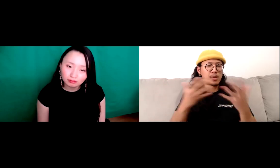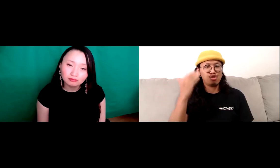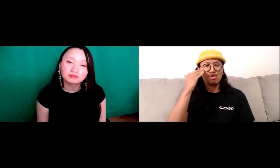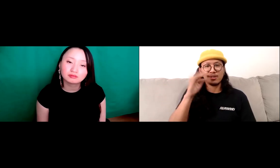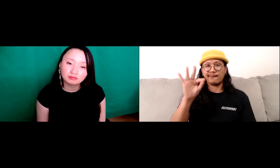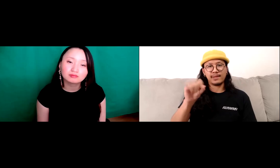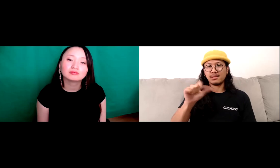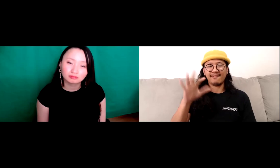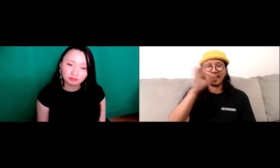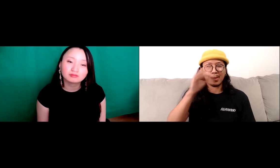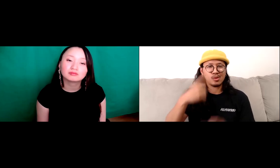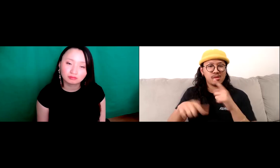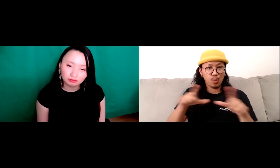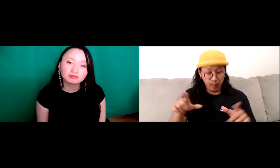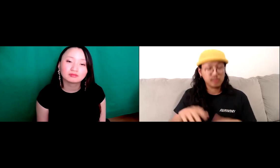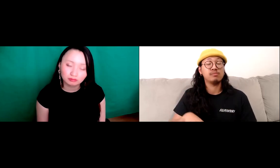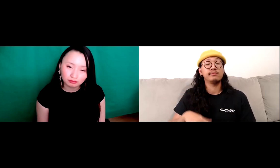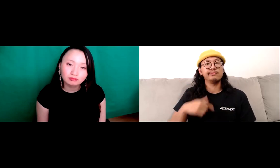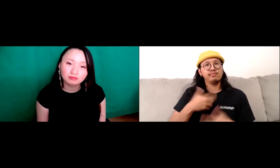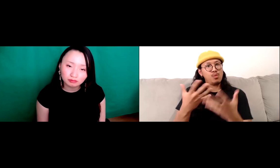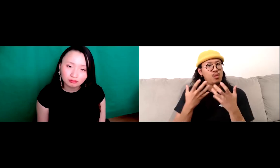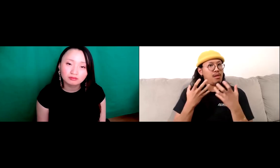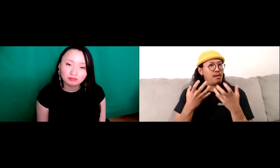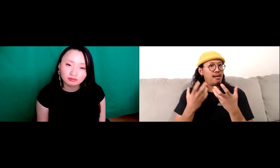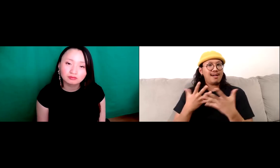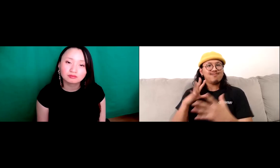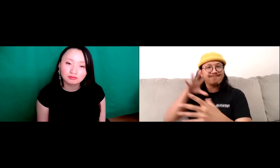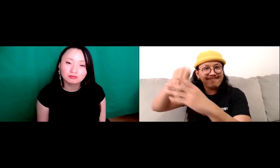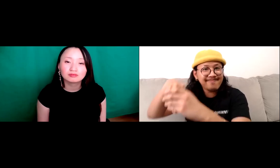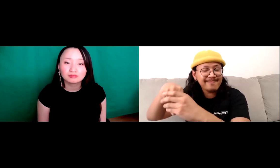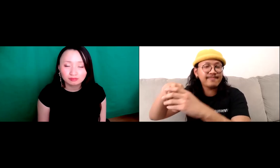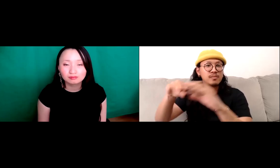There is no i don't really use much of the SSL, the Filipino sign language.